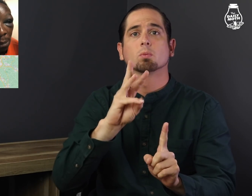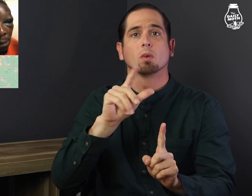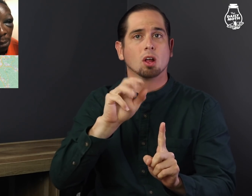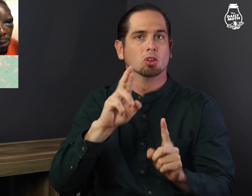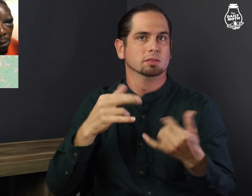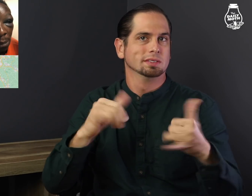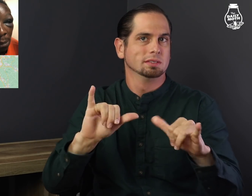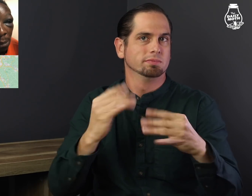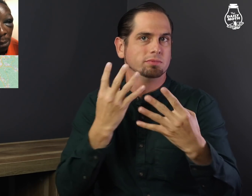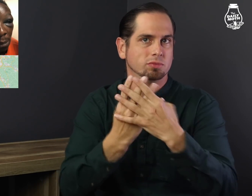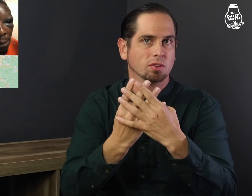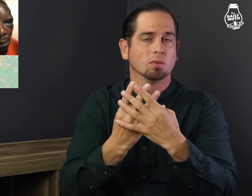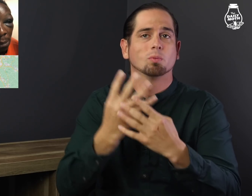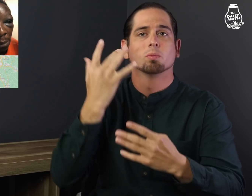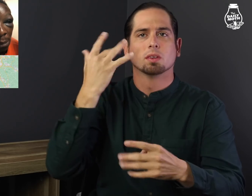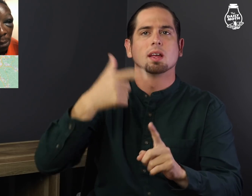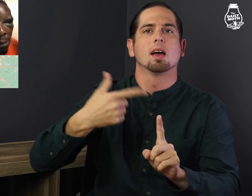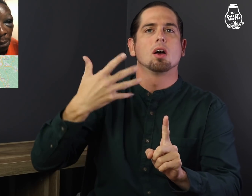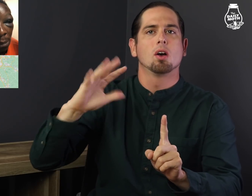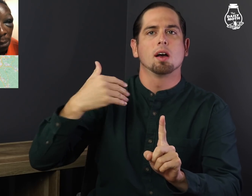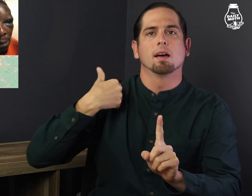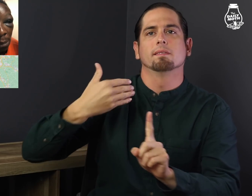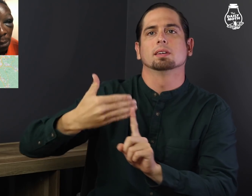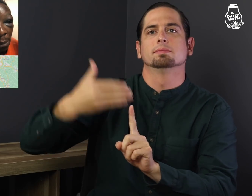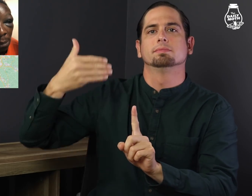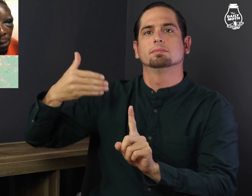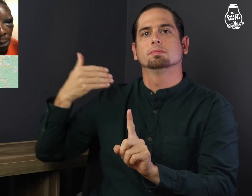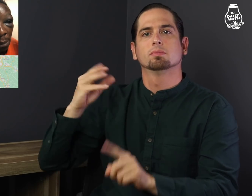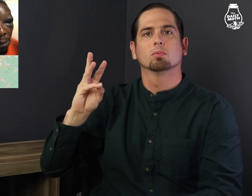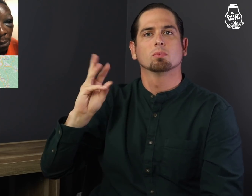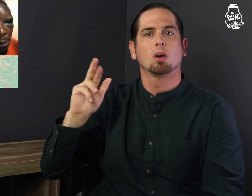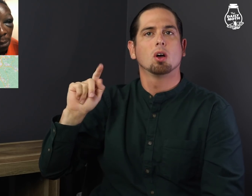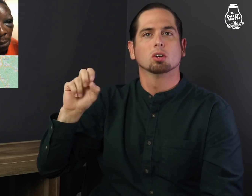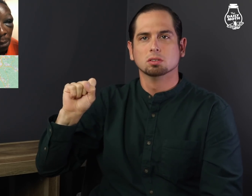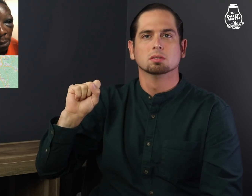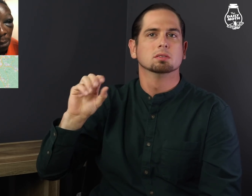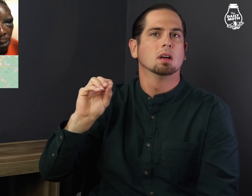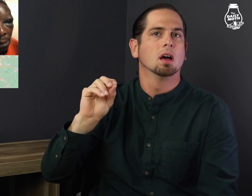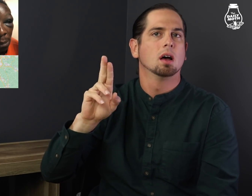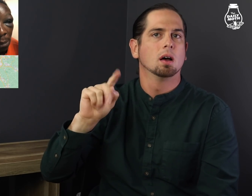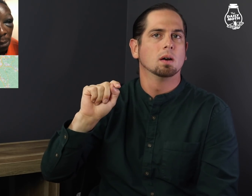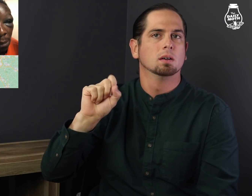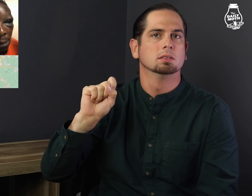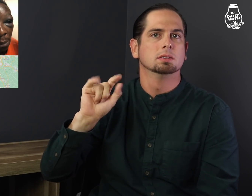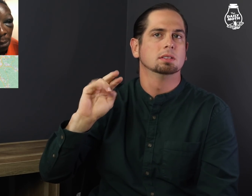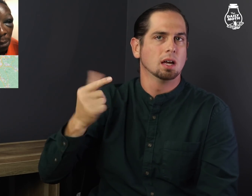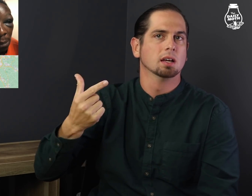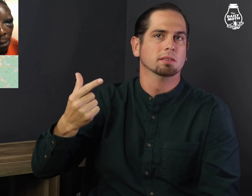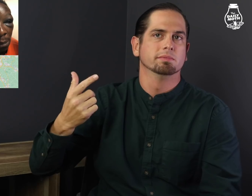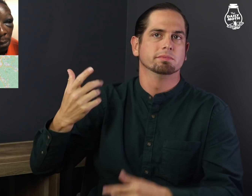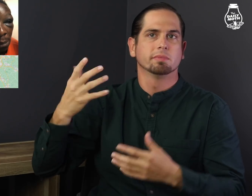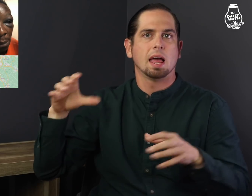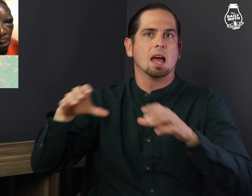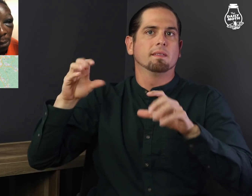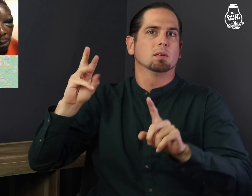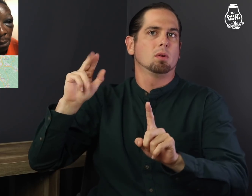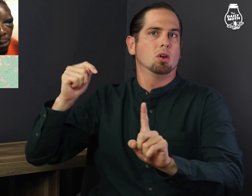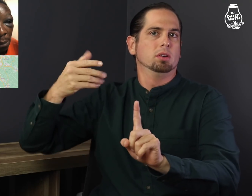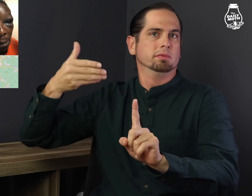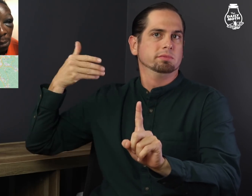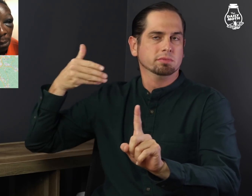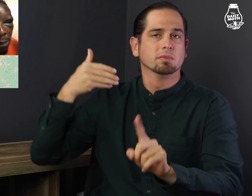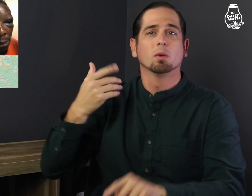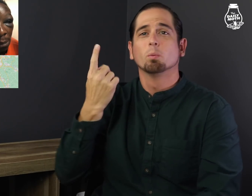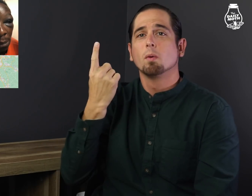Walker is still in jail because he had outstanding warrants,